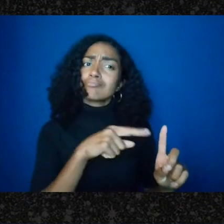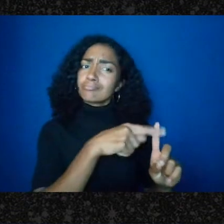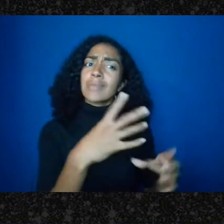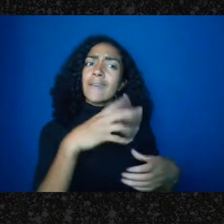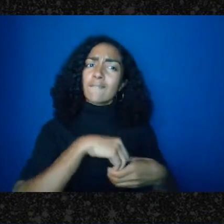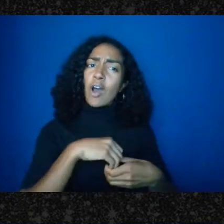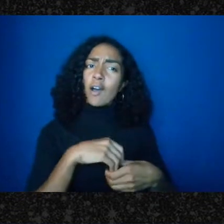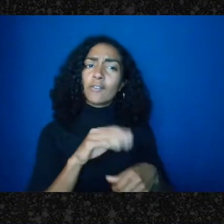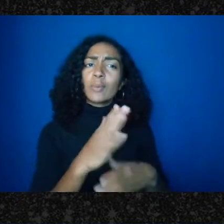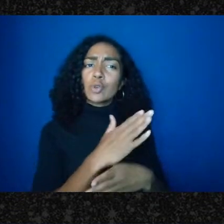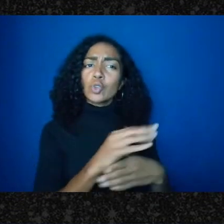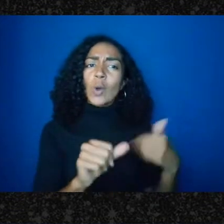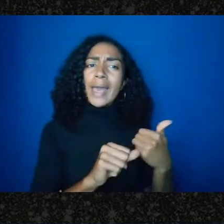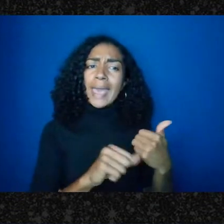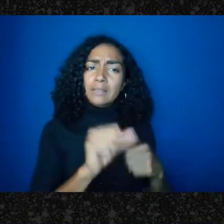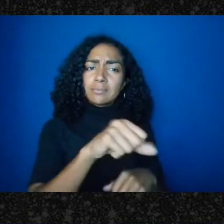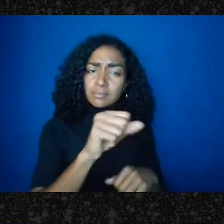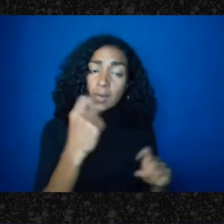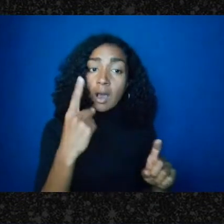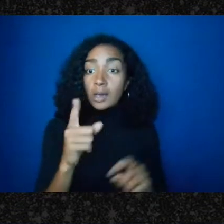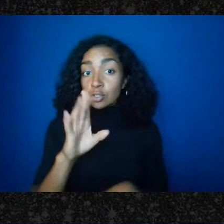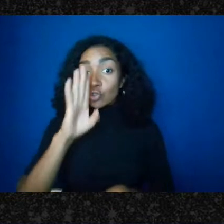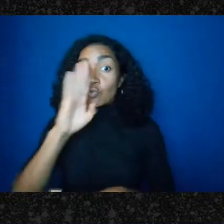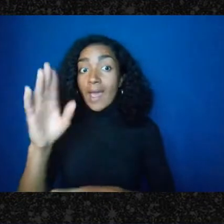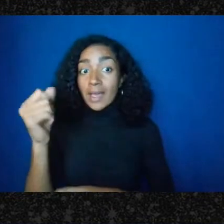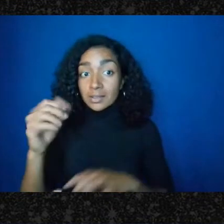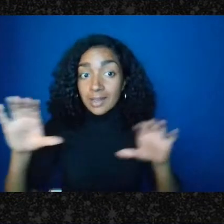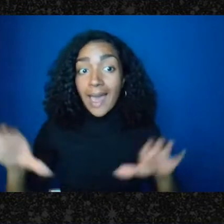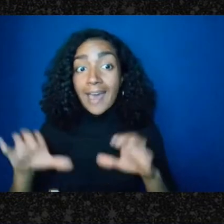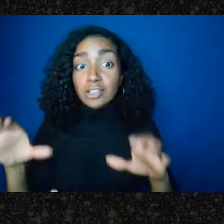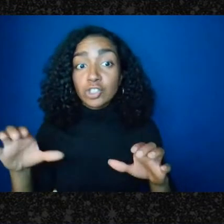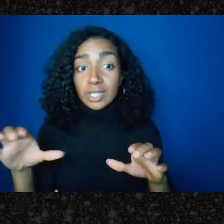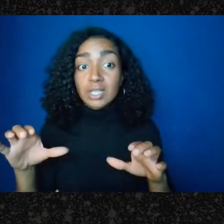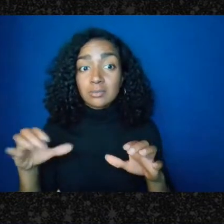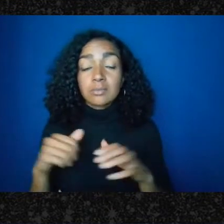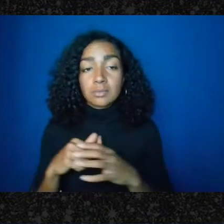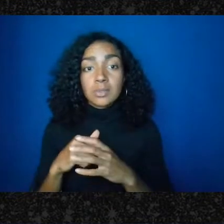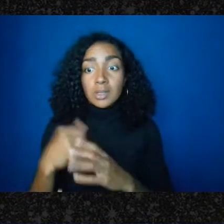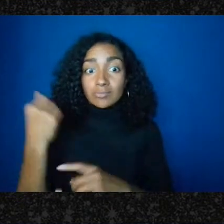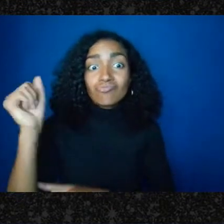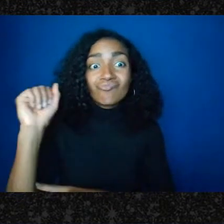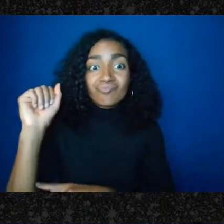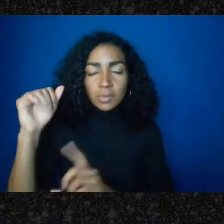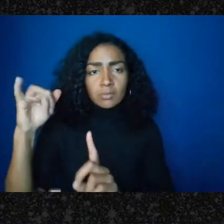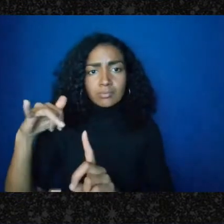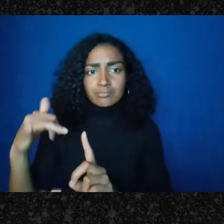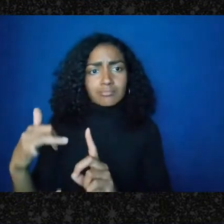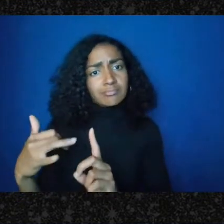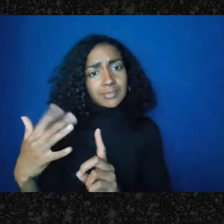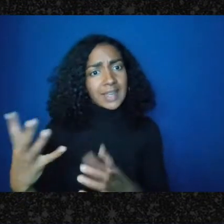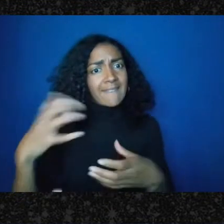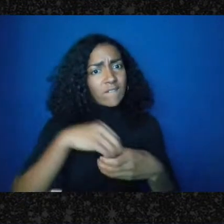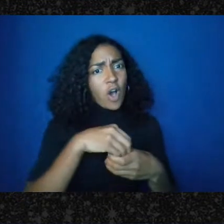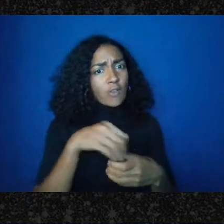direct action is. you know, a piece of this same project a piece of the same movement